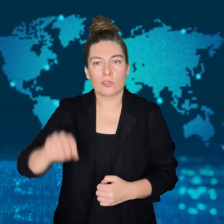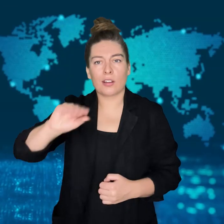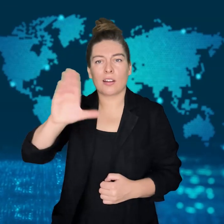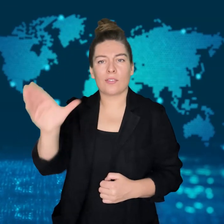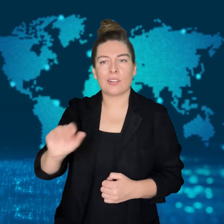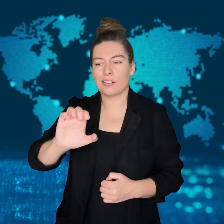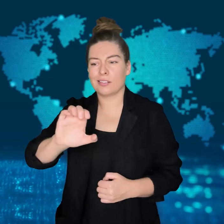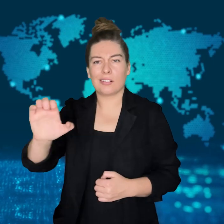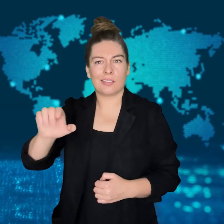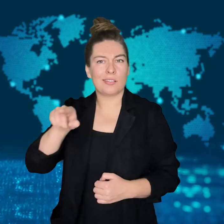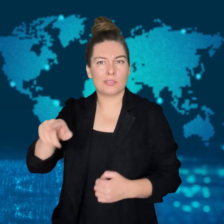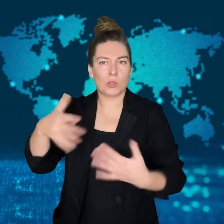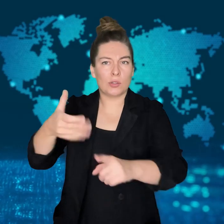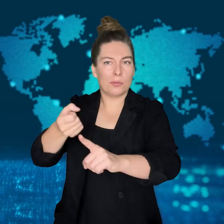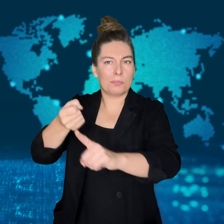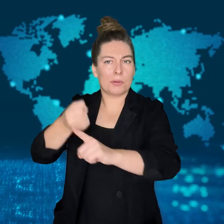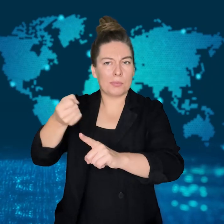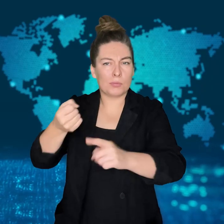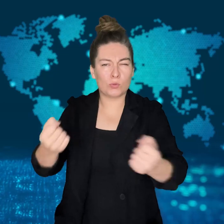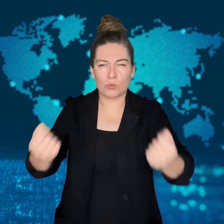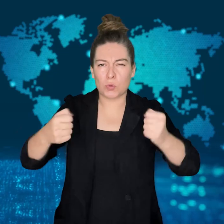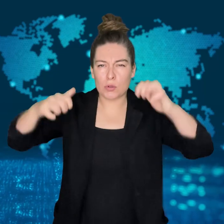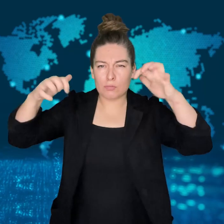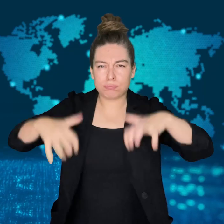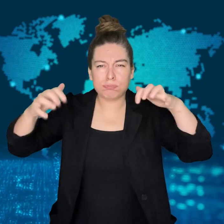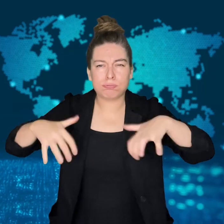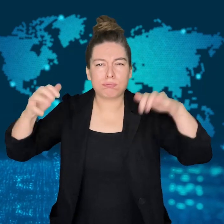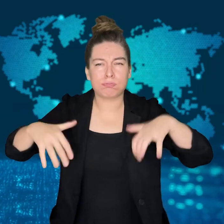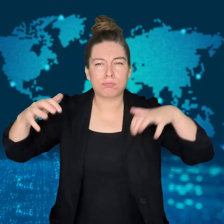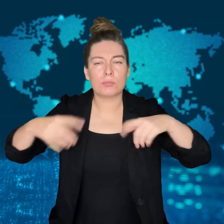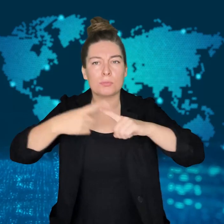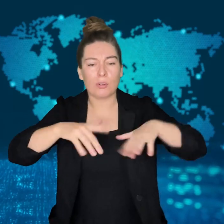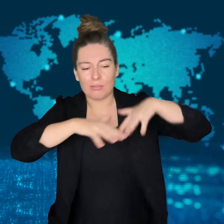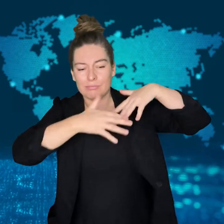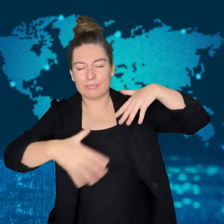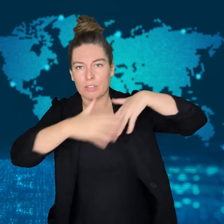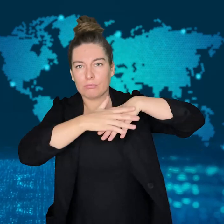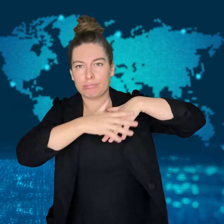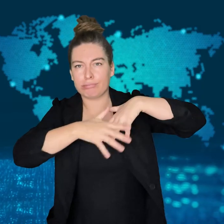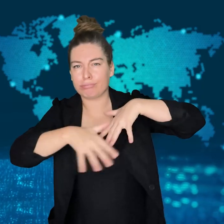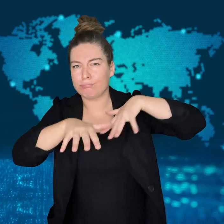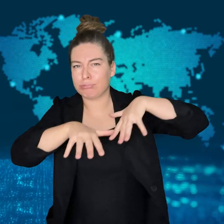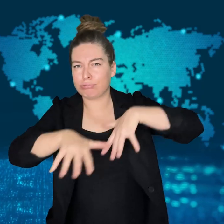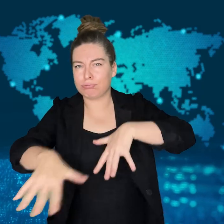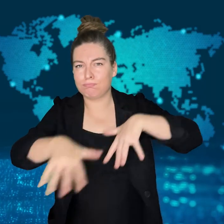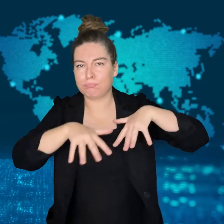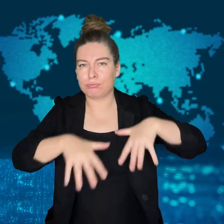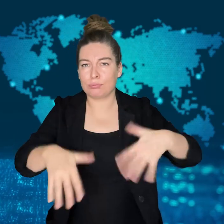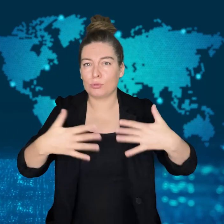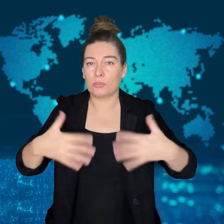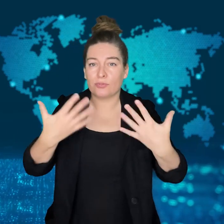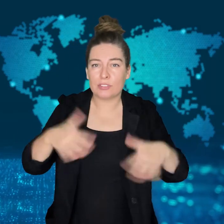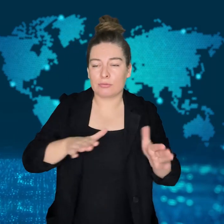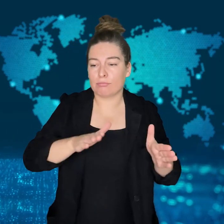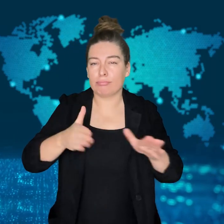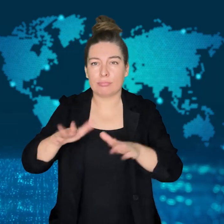[MONIKA]: Heavy rains and landslides have hit hard across East Africa,